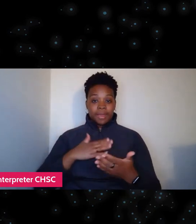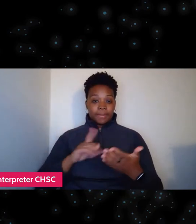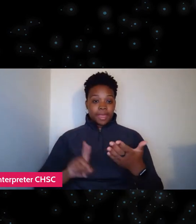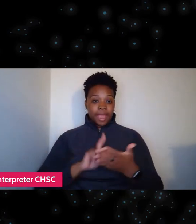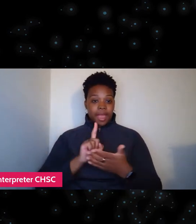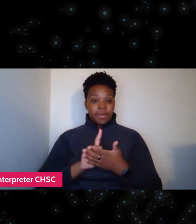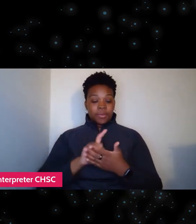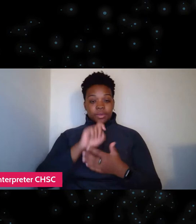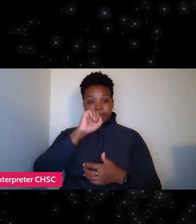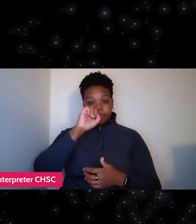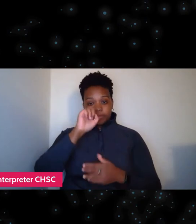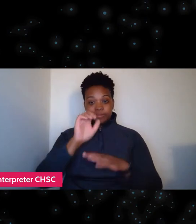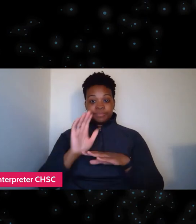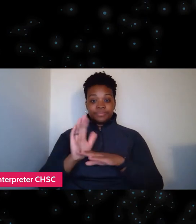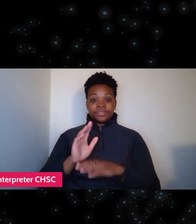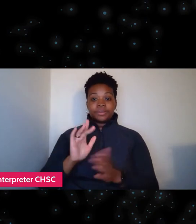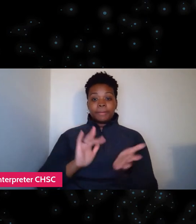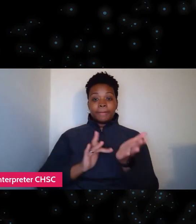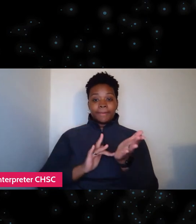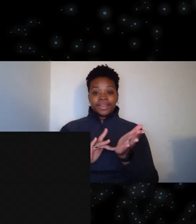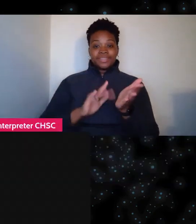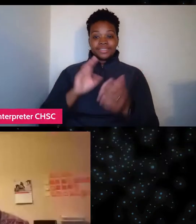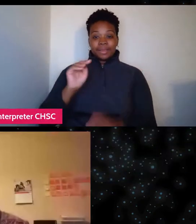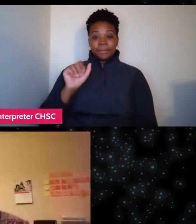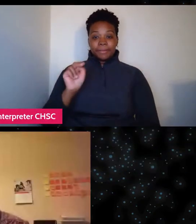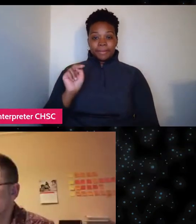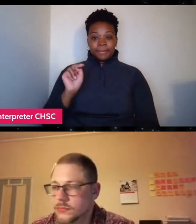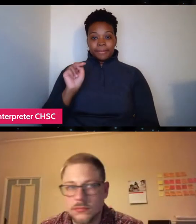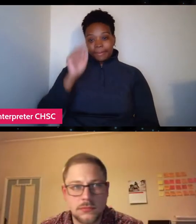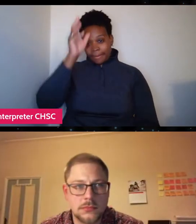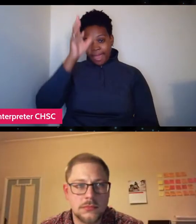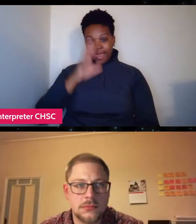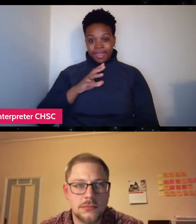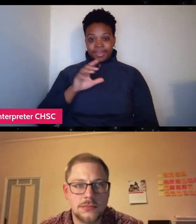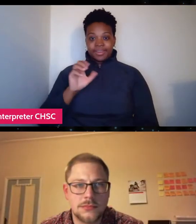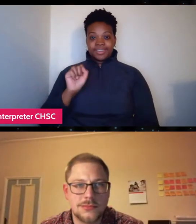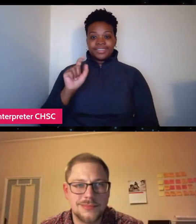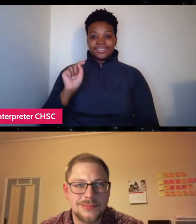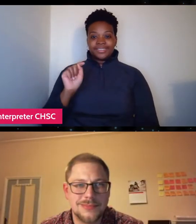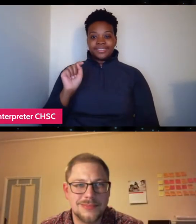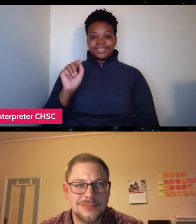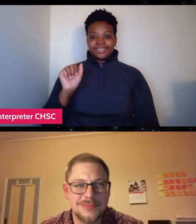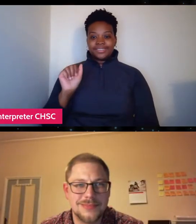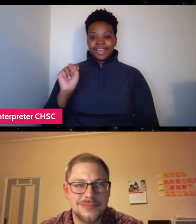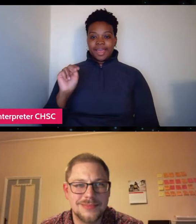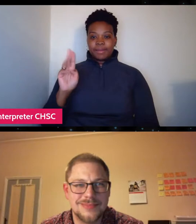with the film, "Medicine Man: The Stan Brock Story." So I'm very happy and very honored